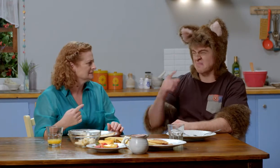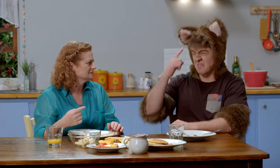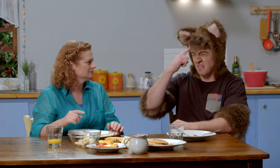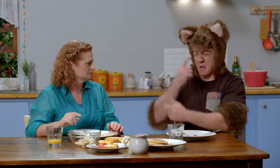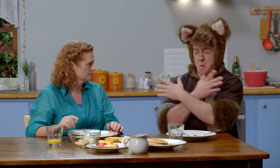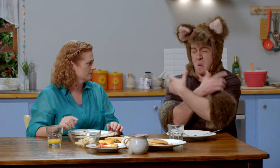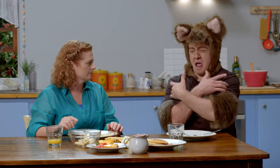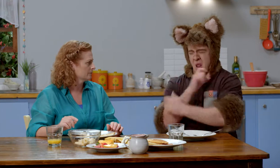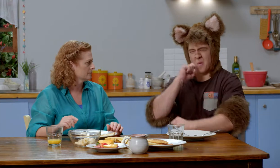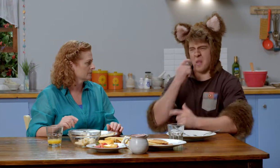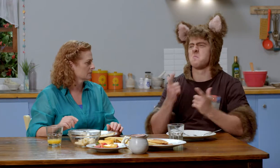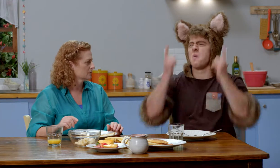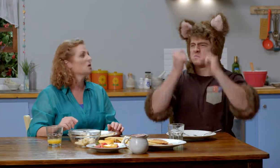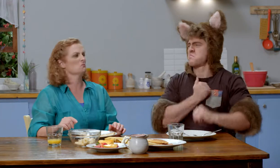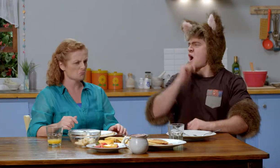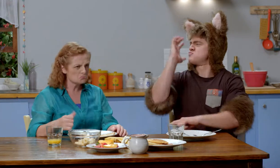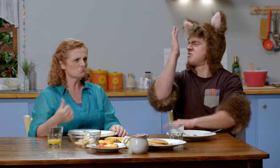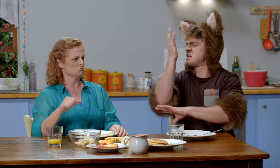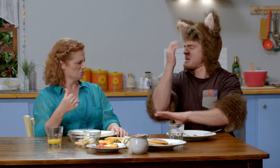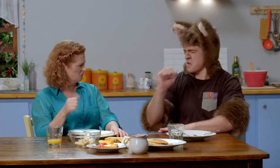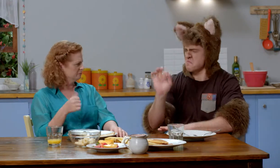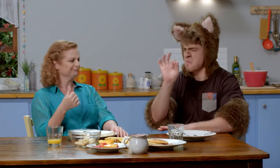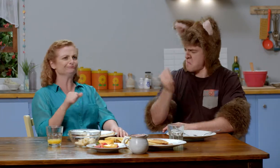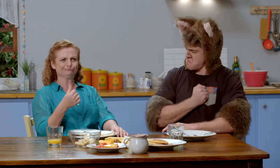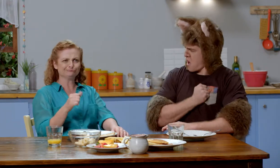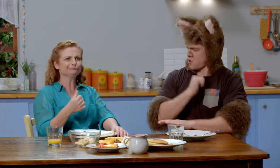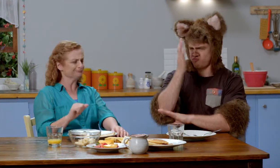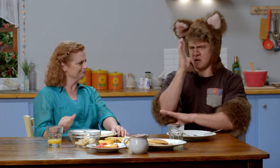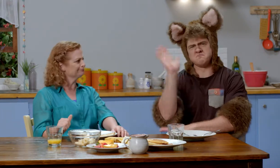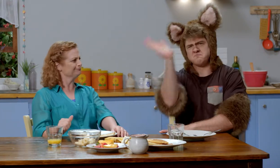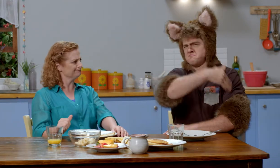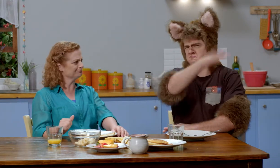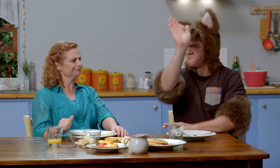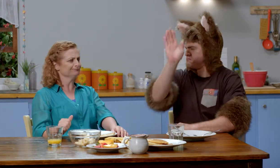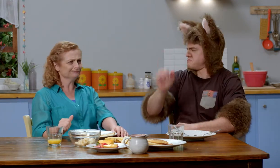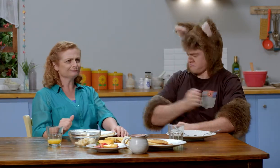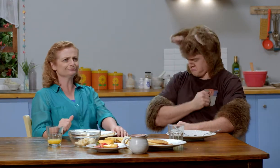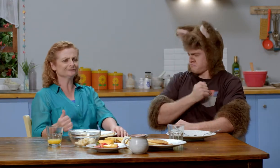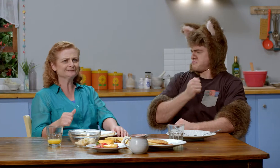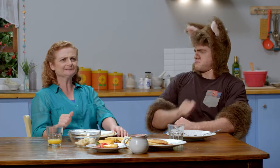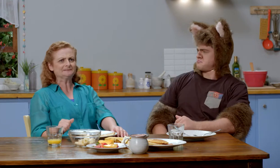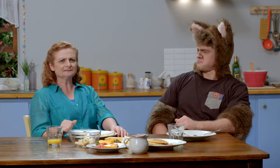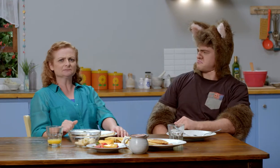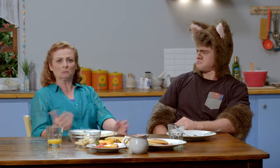Oh, I don’t think I’d want a koala, it might think it’s the boss of my tree when it’s my tree! Hmm,